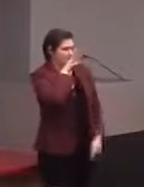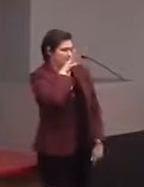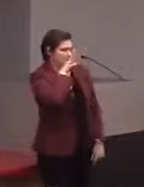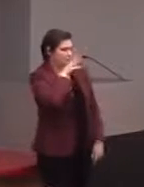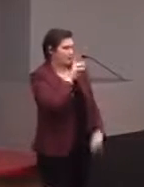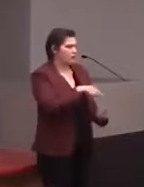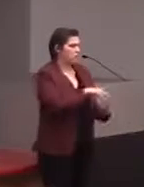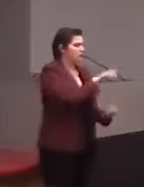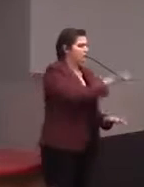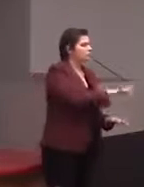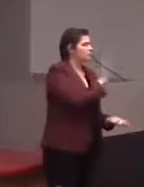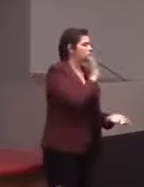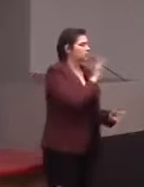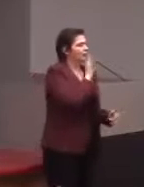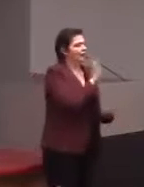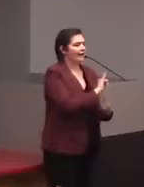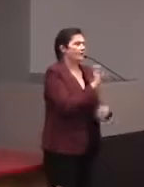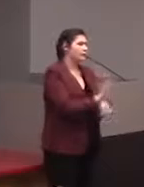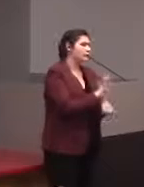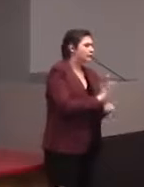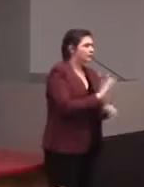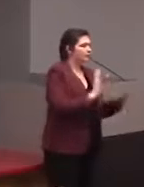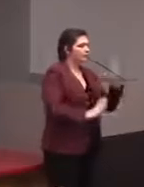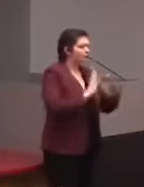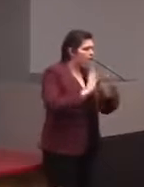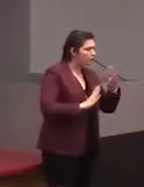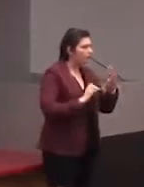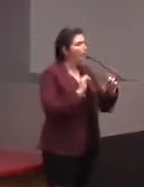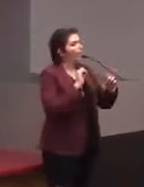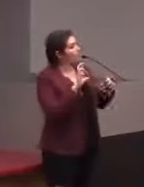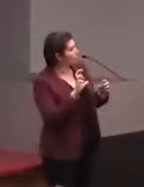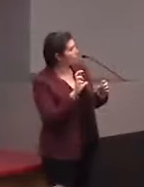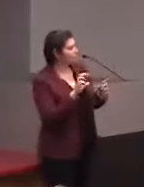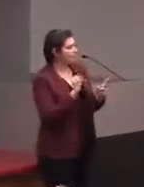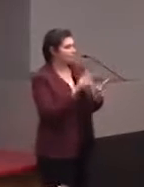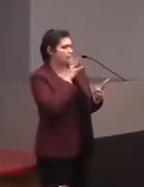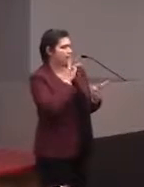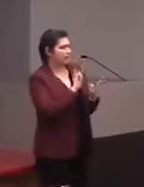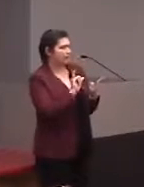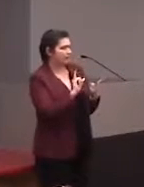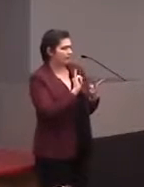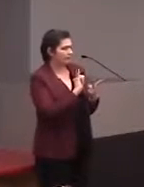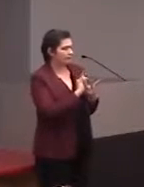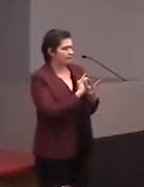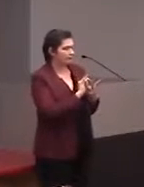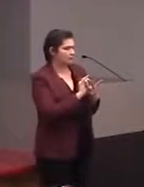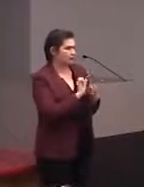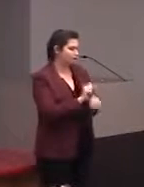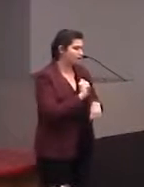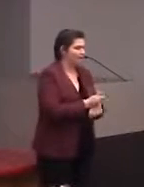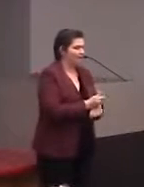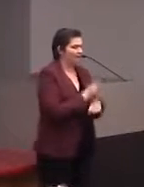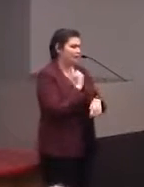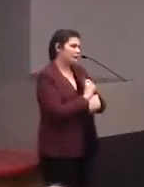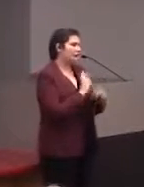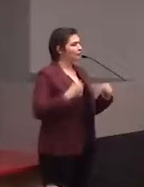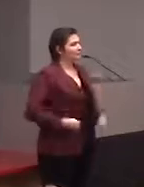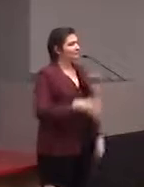it can talk like a computer, it can talk like a robot, or you can program an actual human reader,